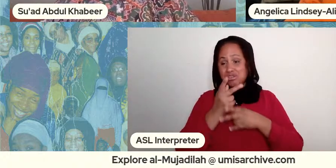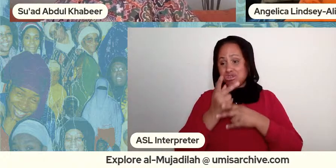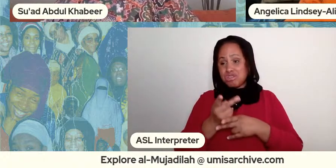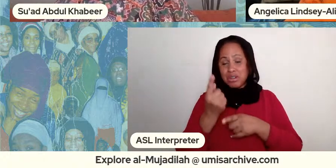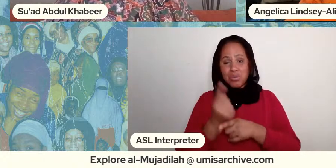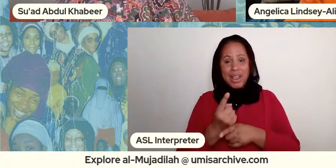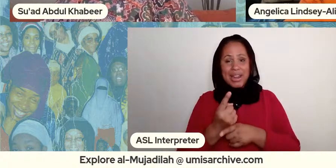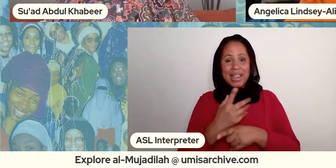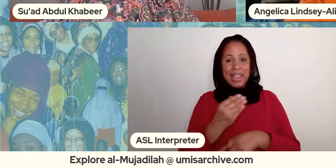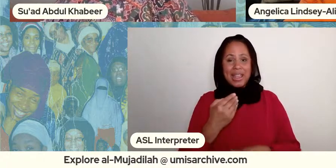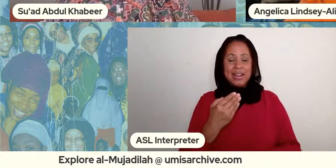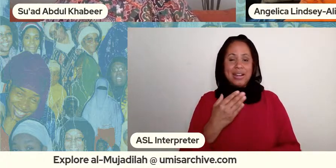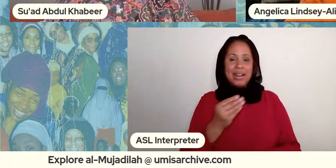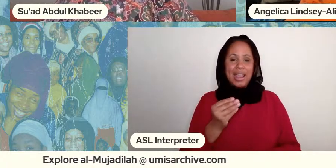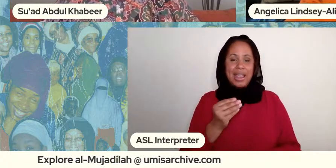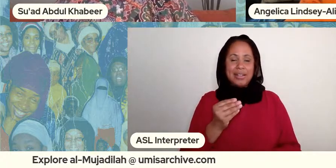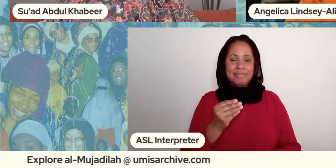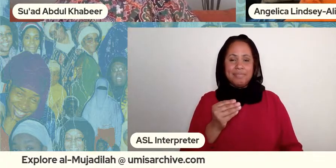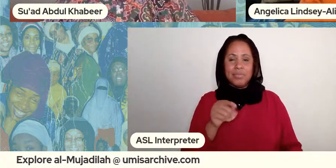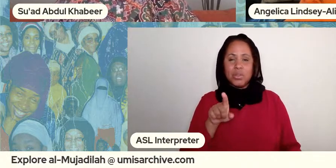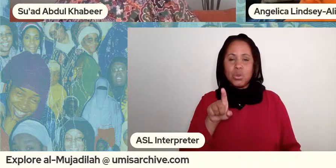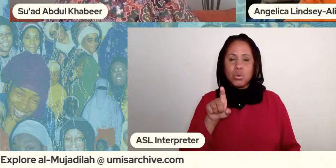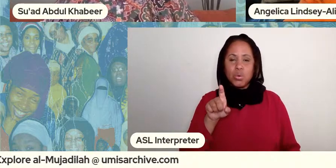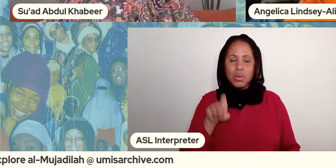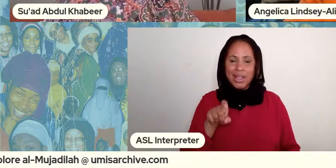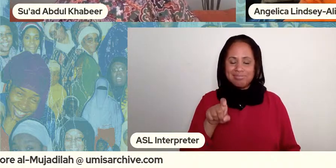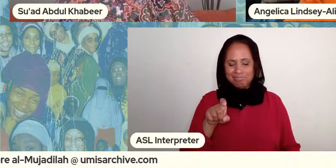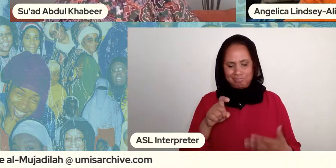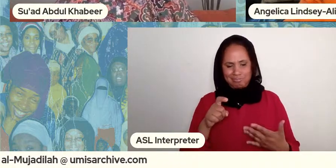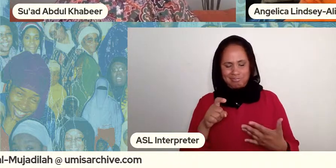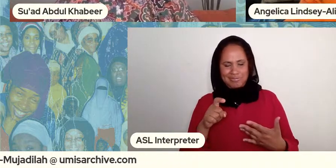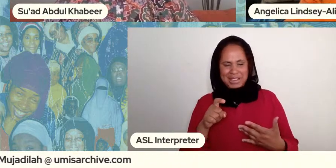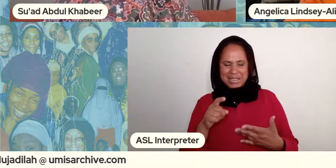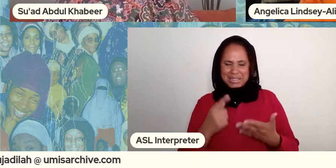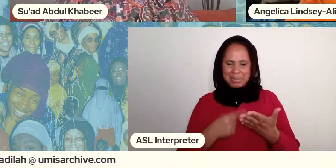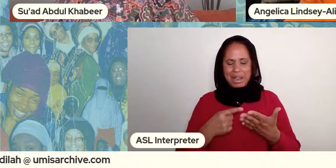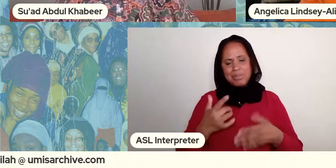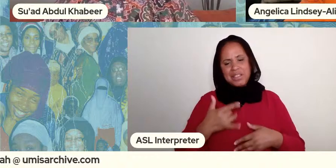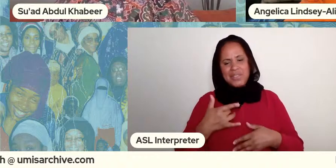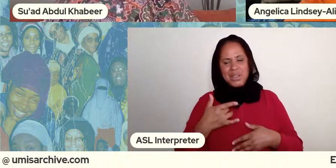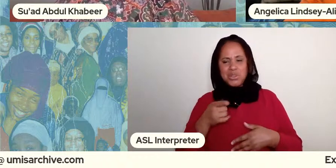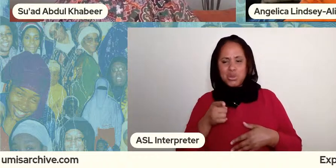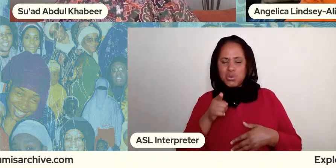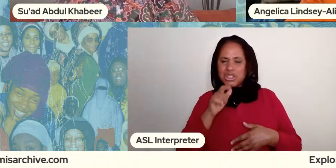make you feel as if you shouldn't do this type of accounting and i can imagine how to me what stuck